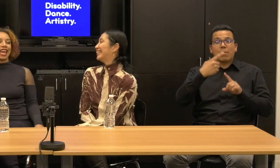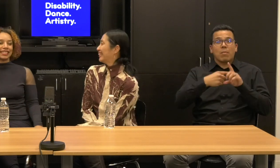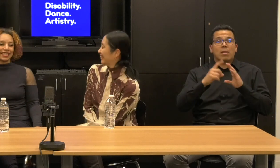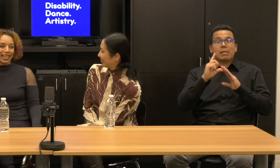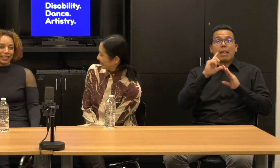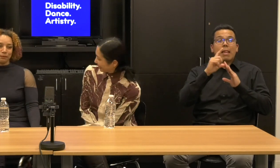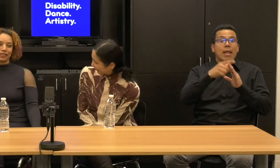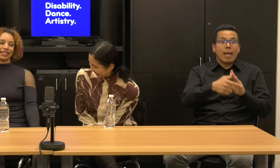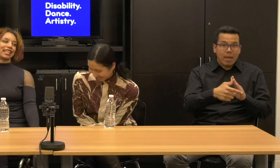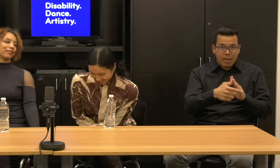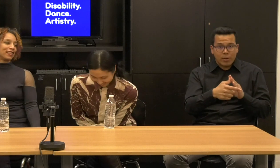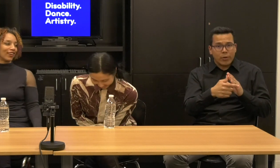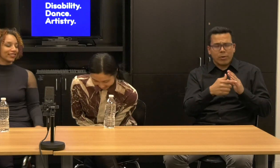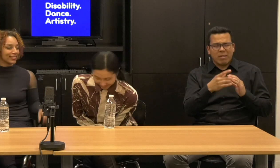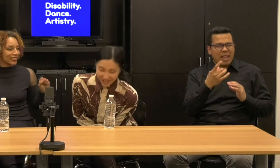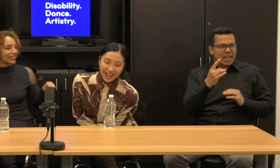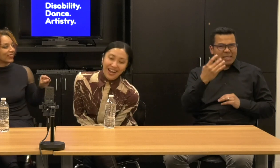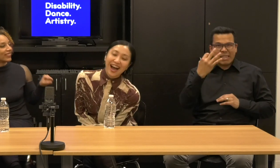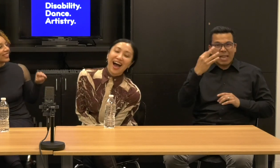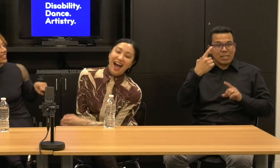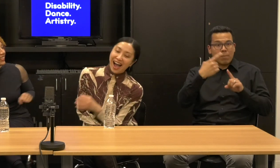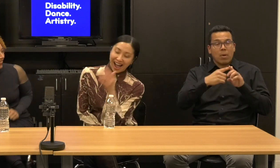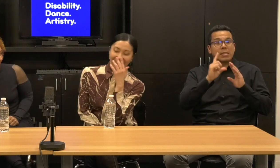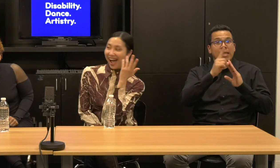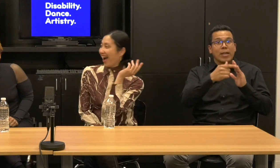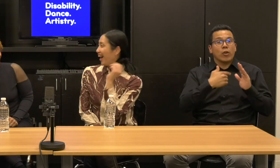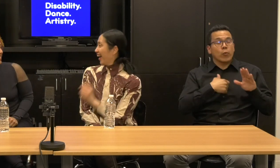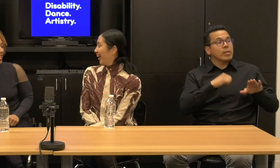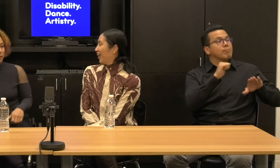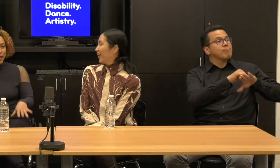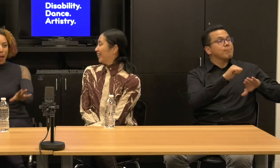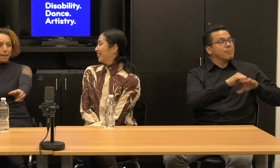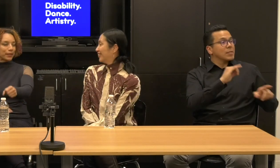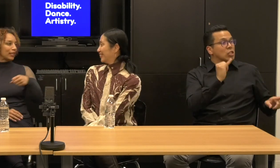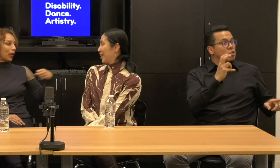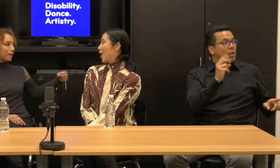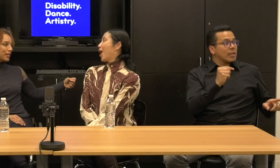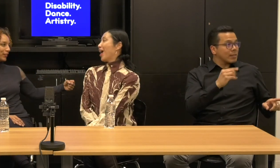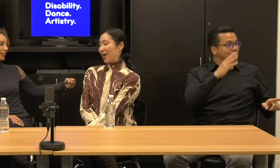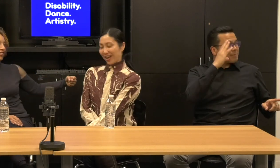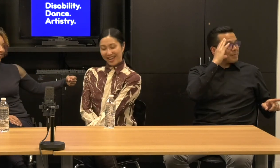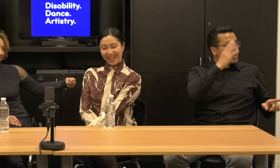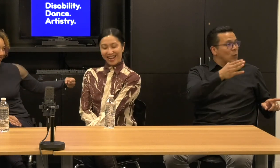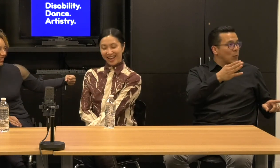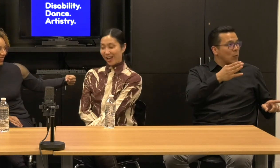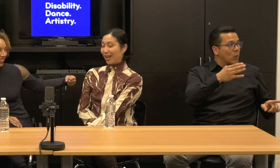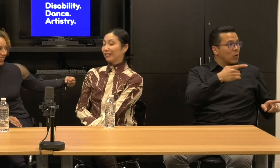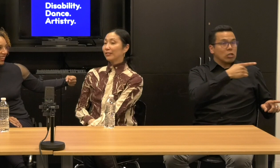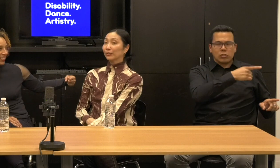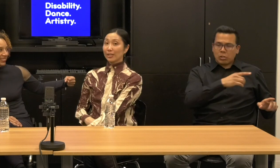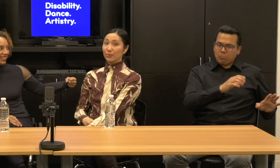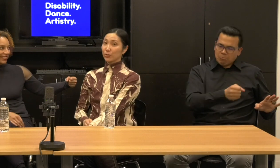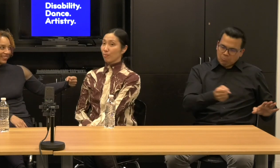18, 19 months later we knocked on your door and somebody opened the lobby door. Janet: Literally. That was two months ago.